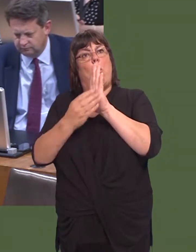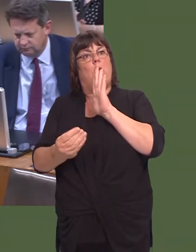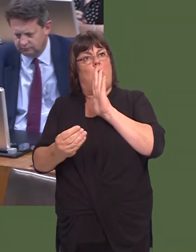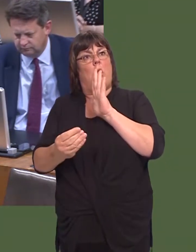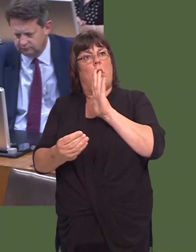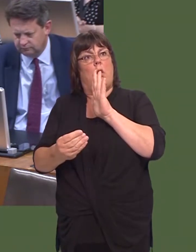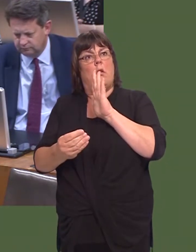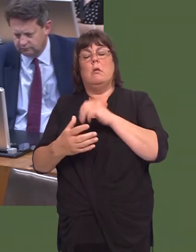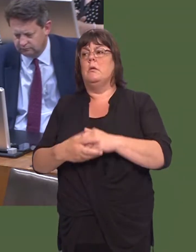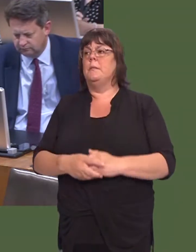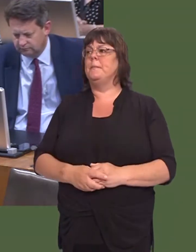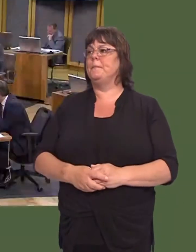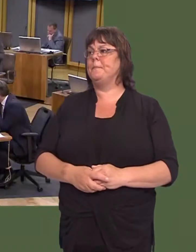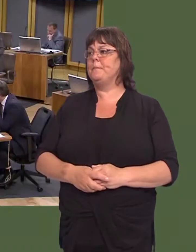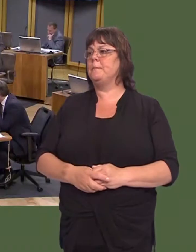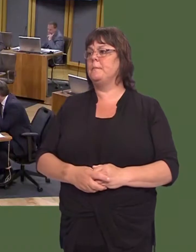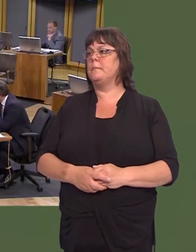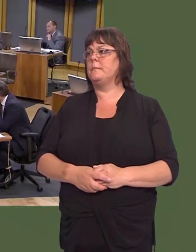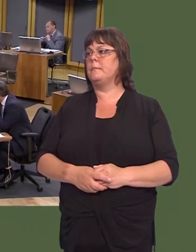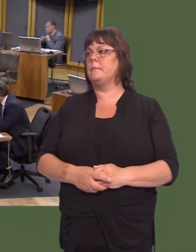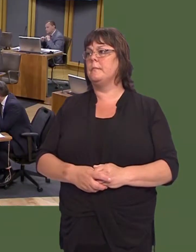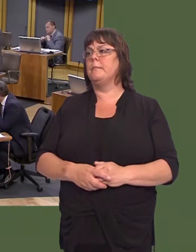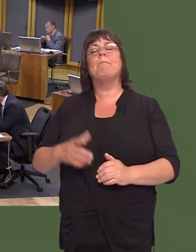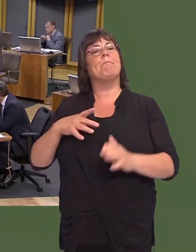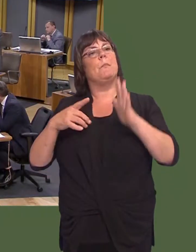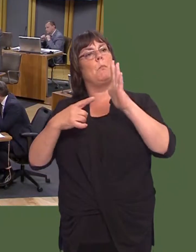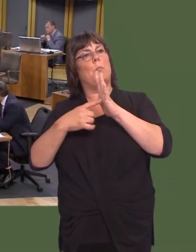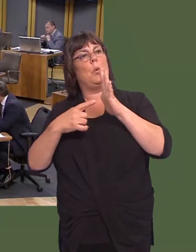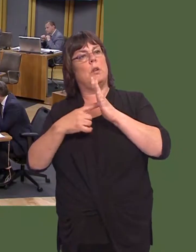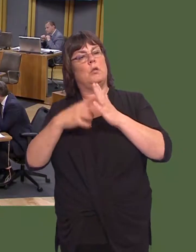private and public investors. Neil Hamilton: And itís also important to note that there is no request for any public